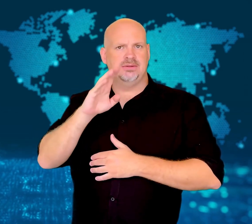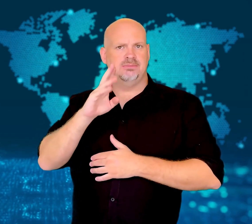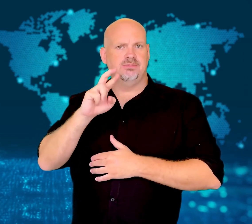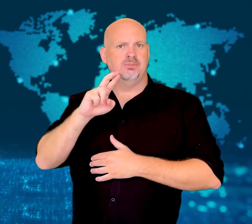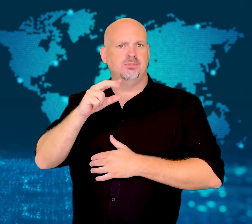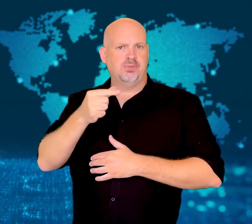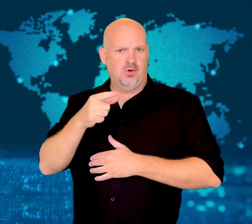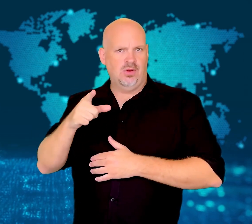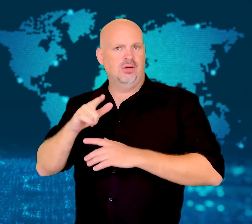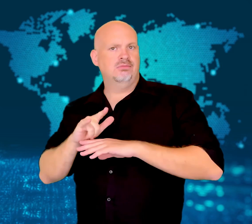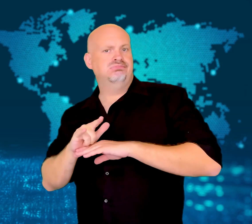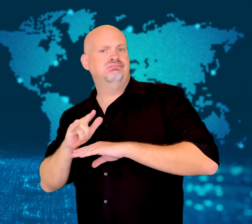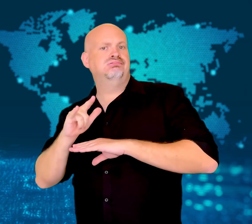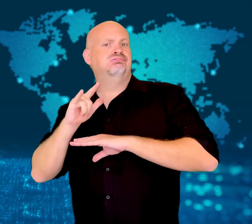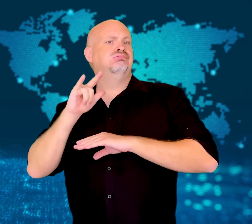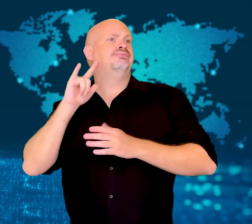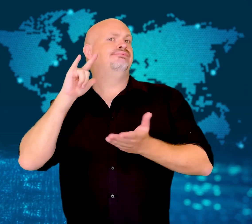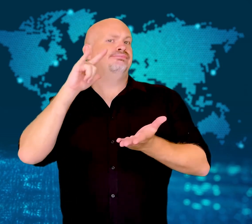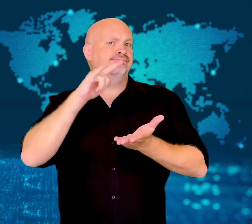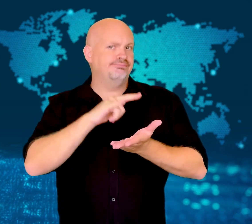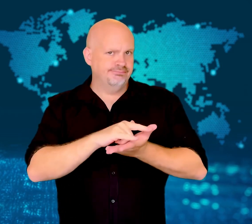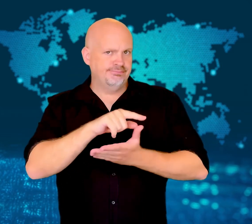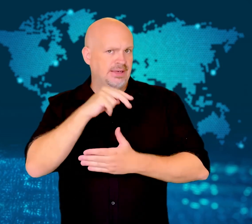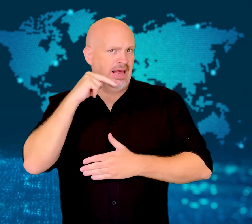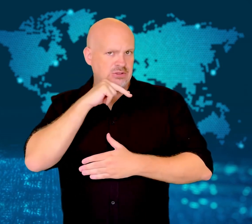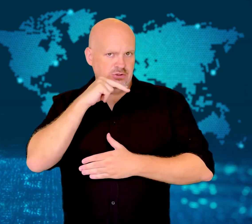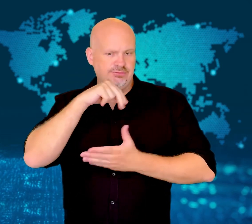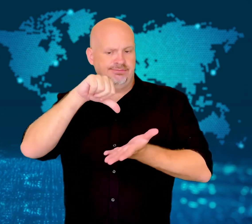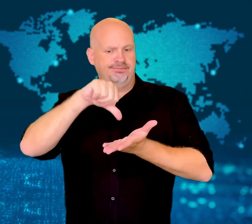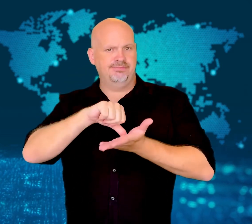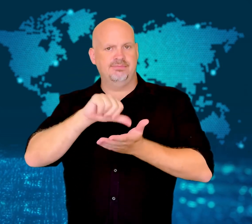from Johannesburg, South Africa.